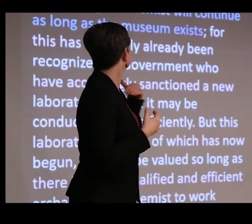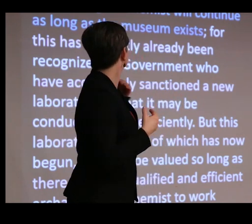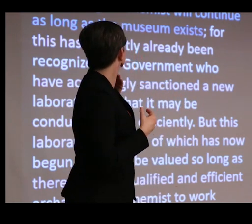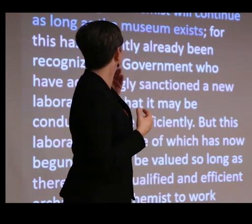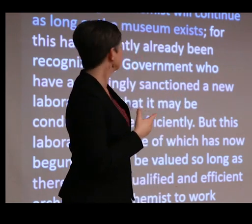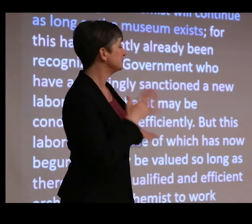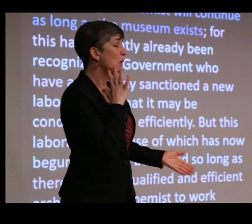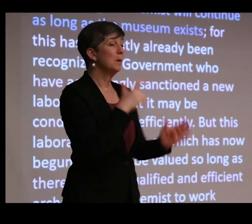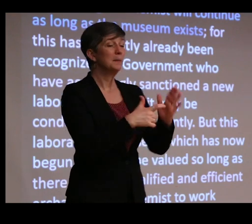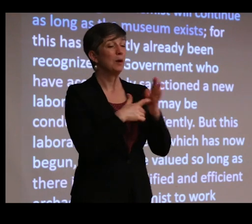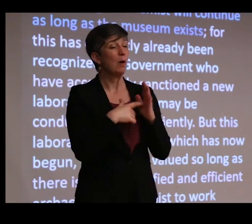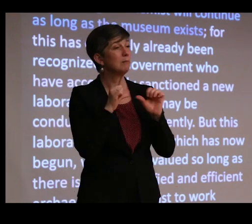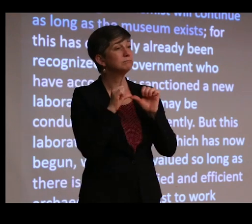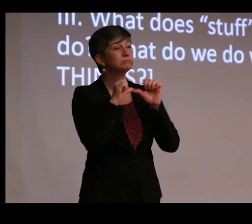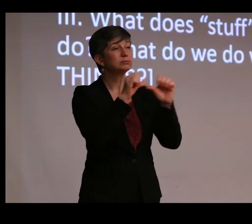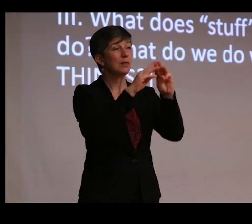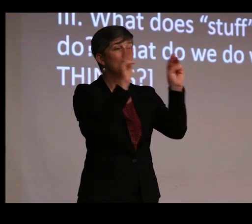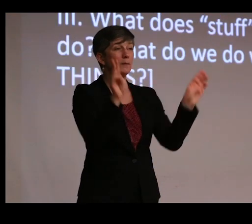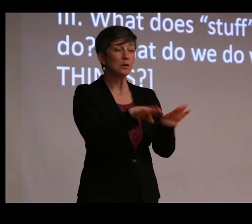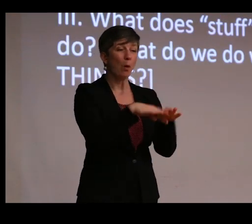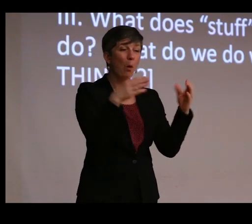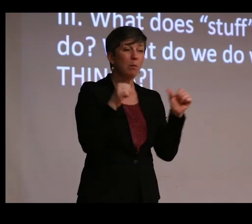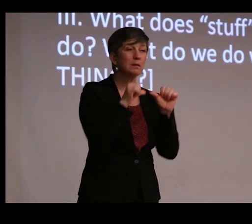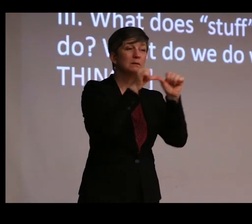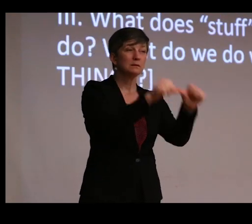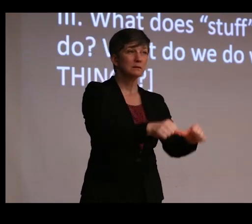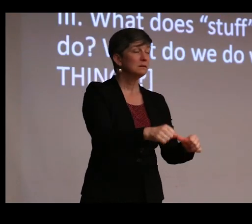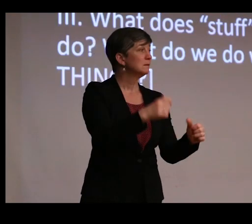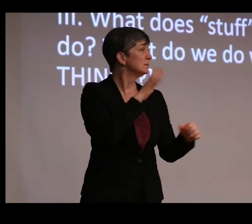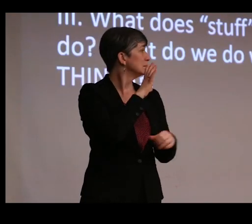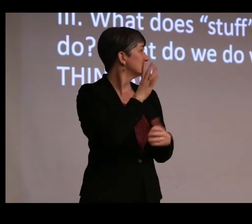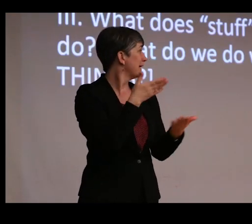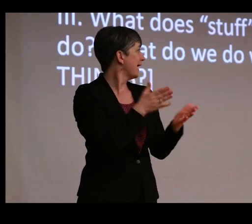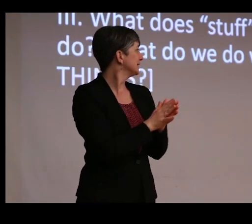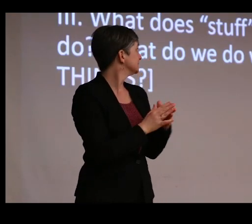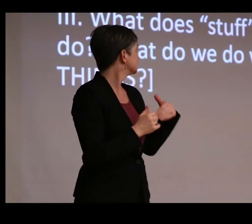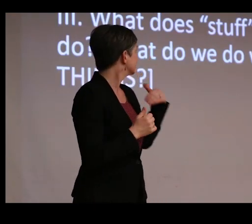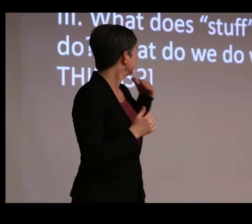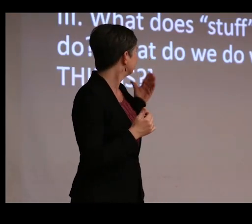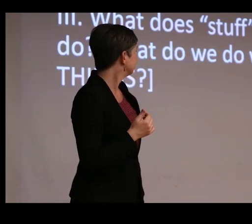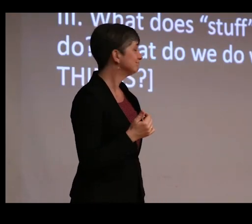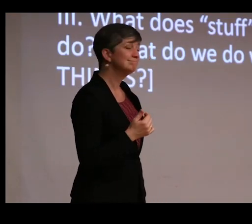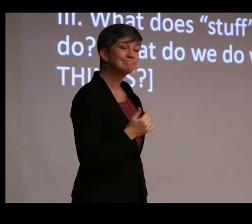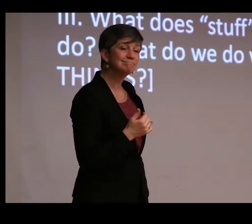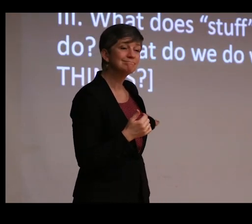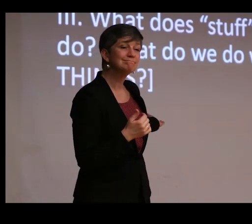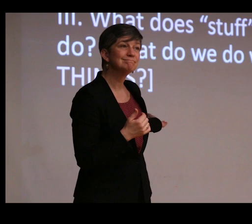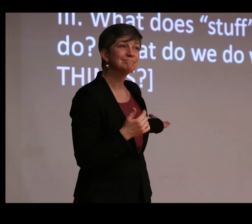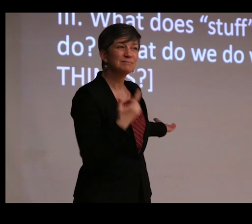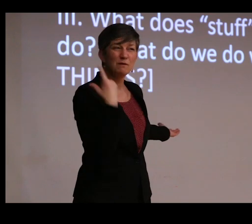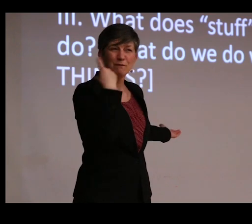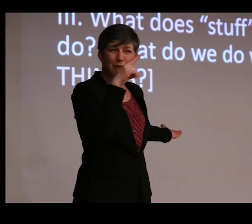as long as the museum exists. And now I'd like to ask, why do museums need to exist at all?